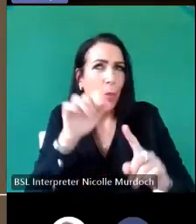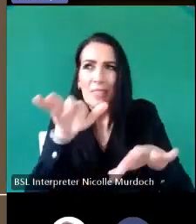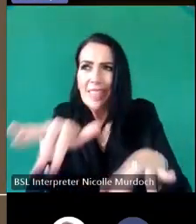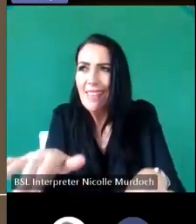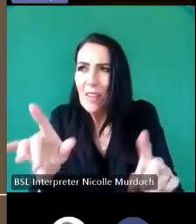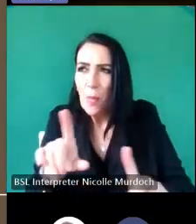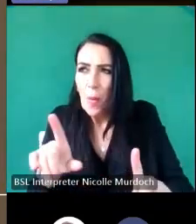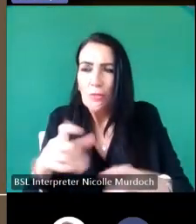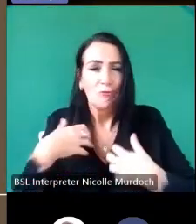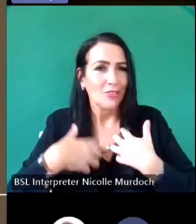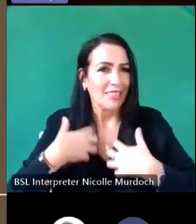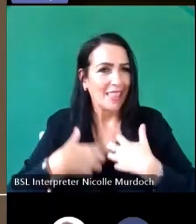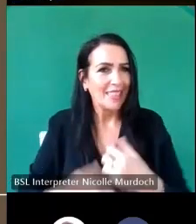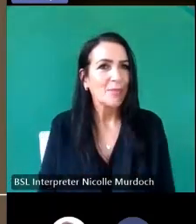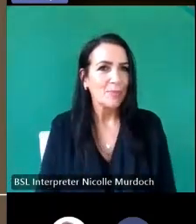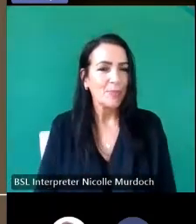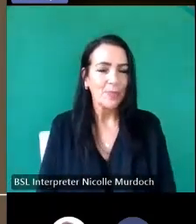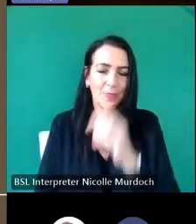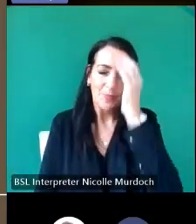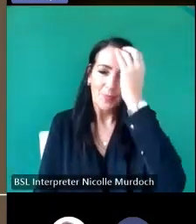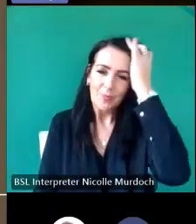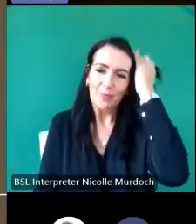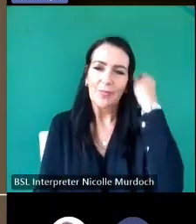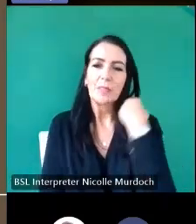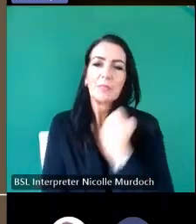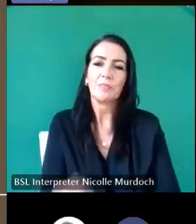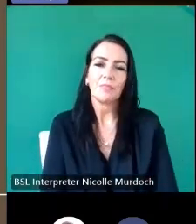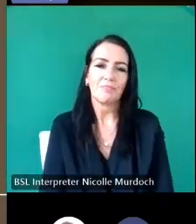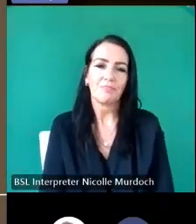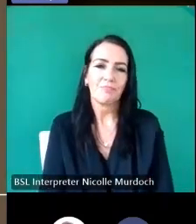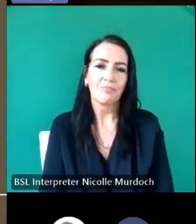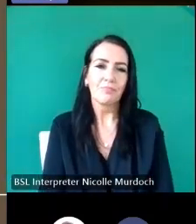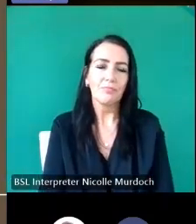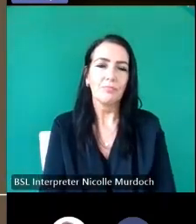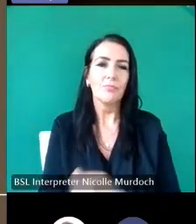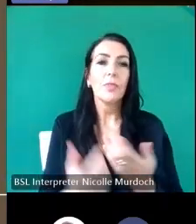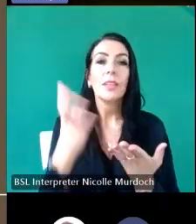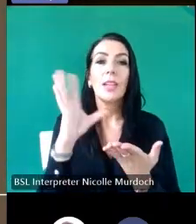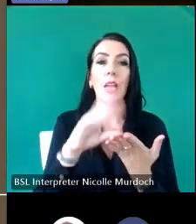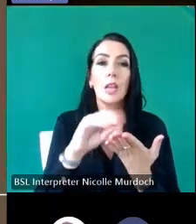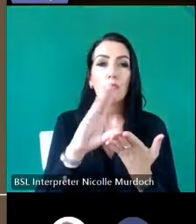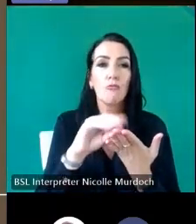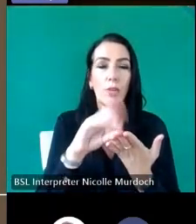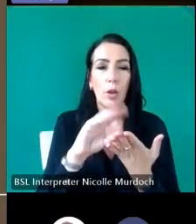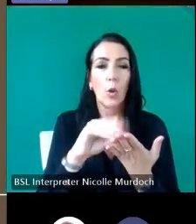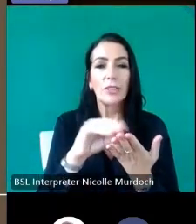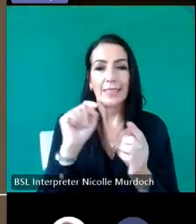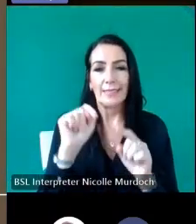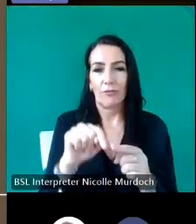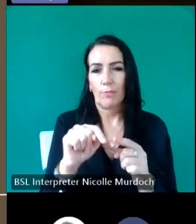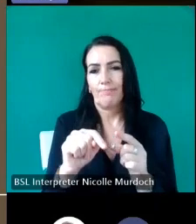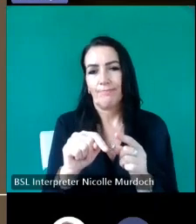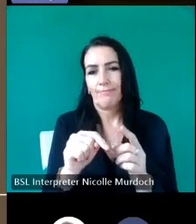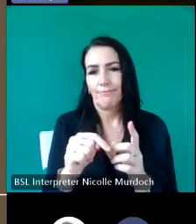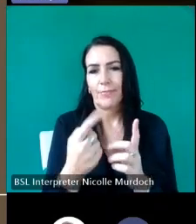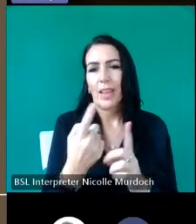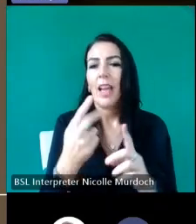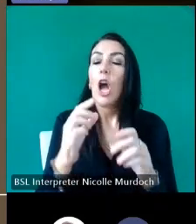next slide please um we recorded the contents of disit stclair church that the 5 and what did we